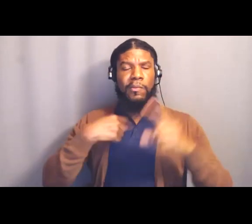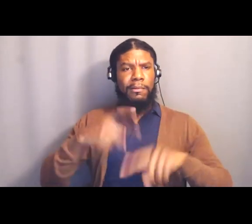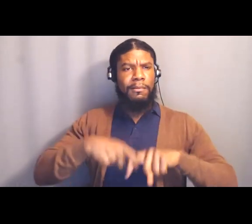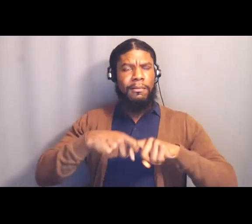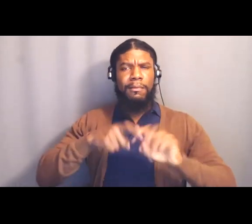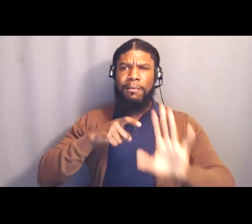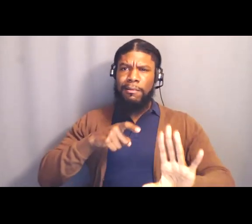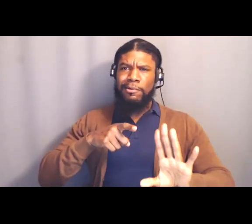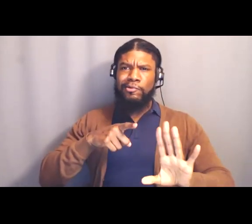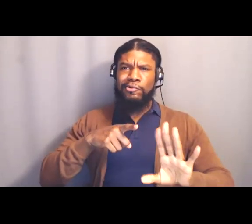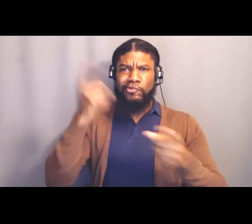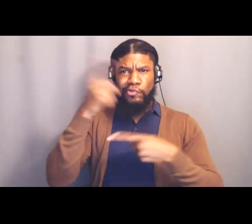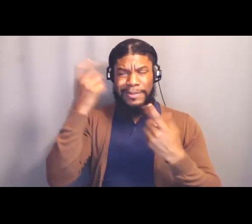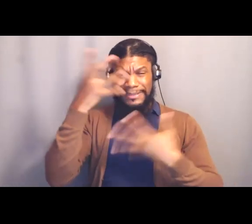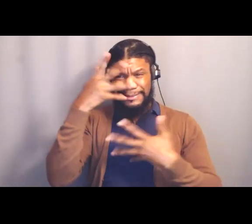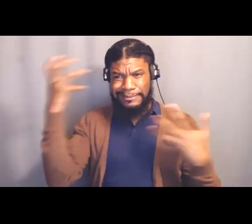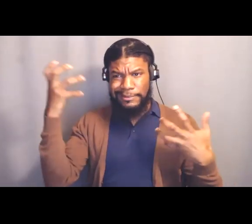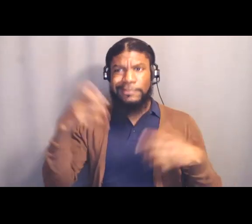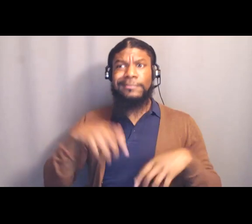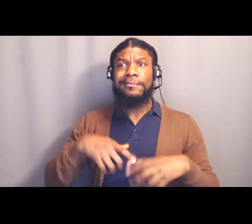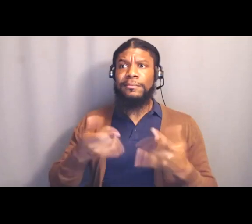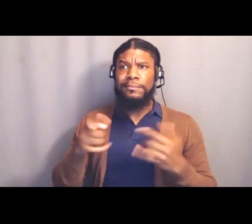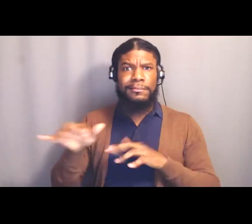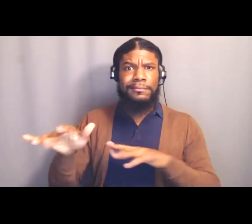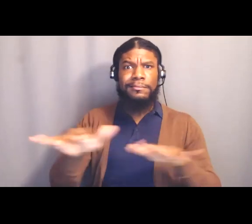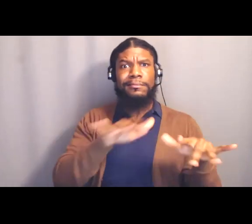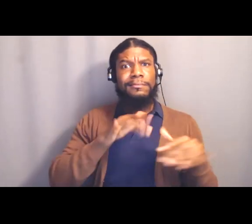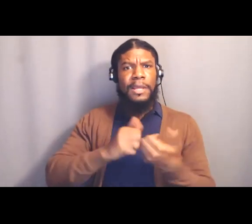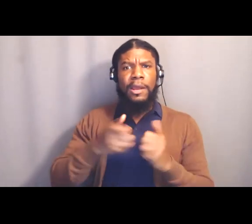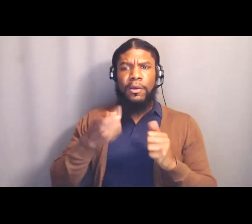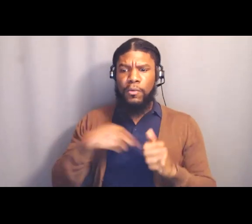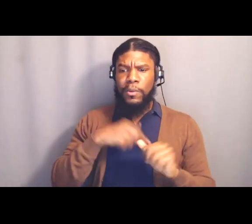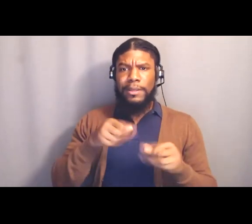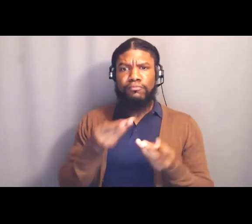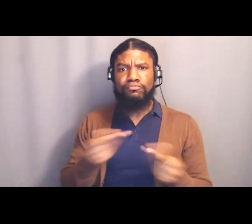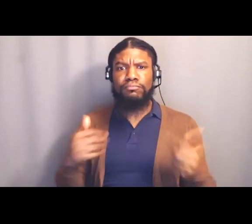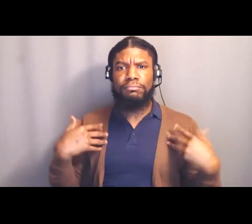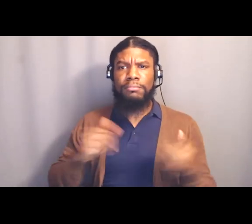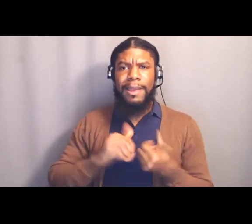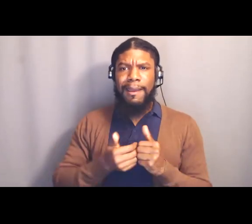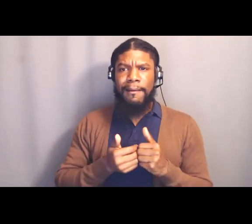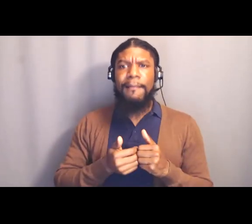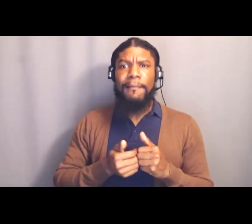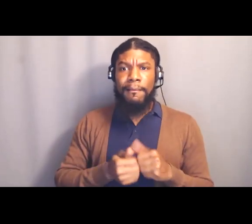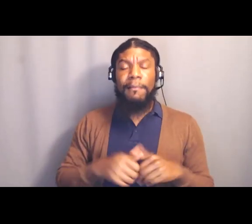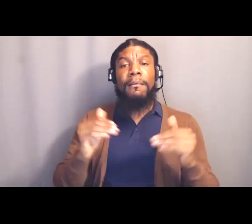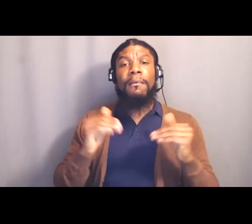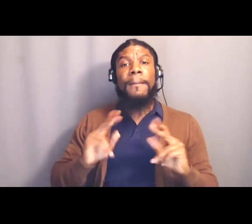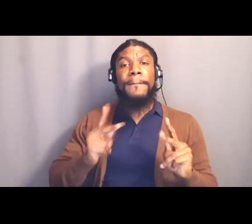and communicate and solve our way beyond them. That people actively engage in difficult, necessary,